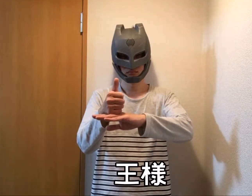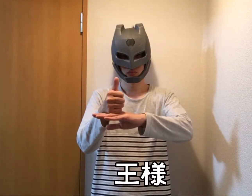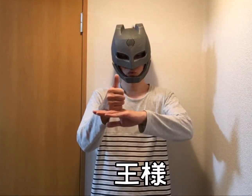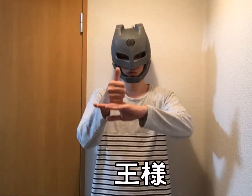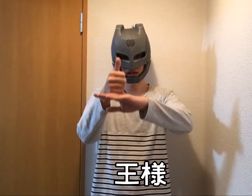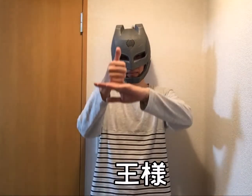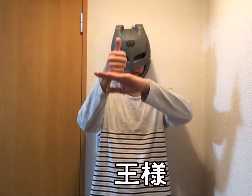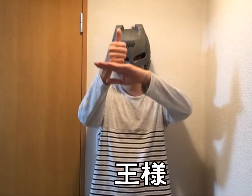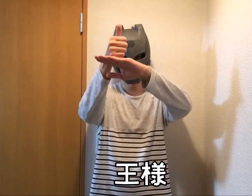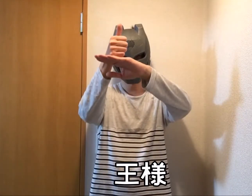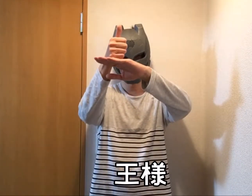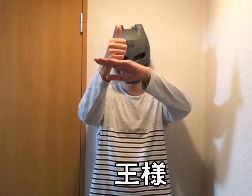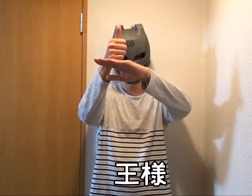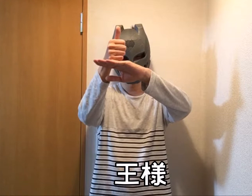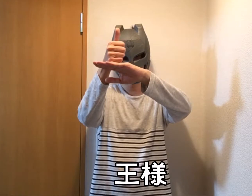King